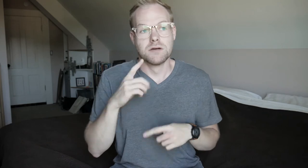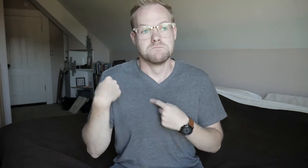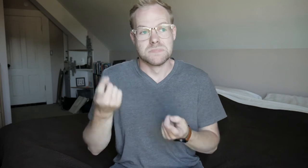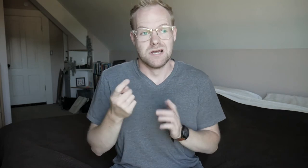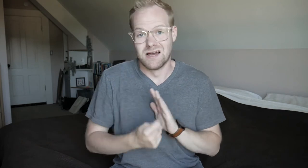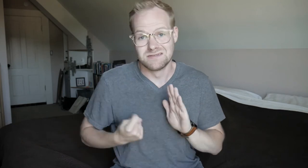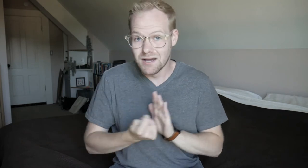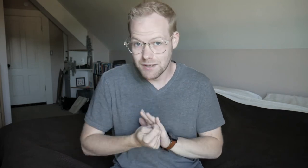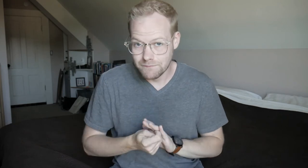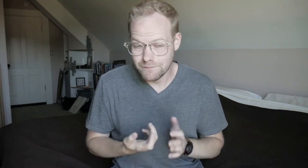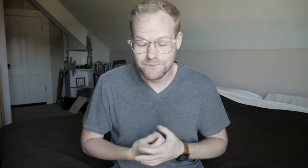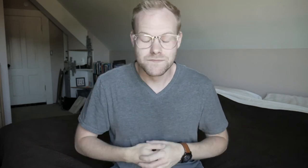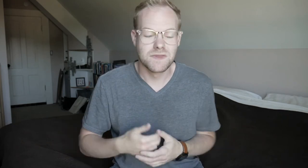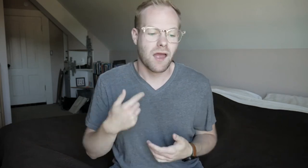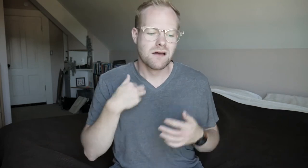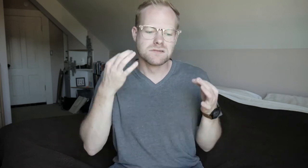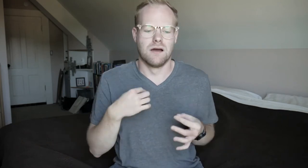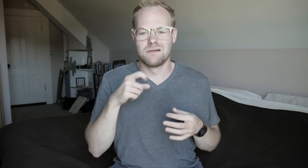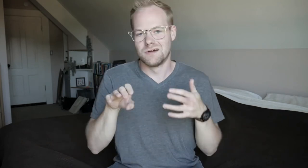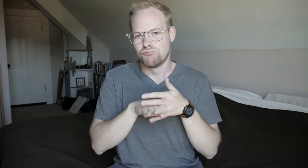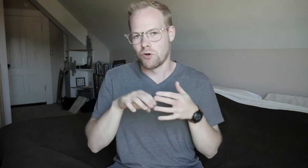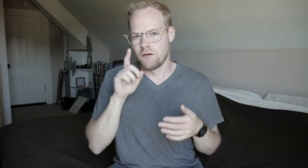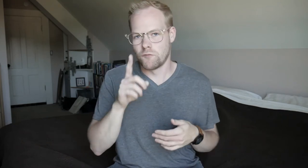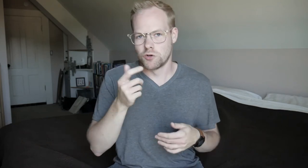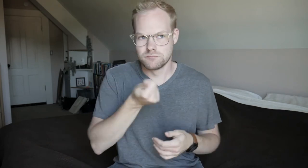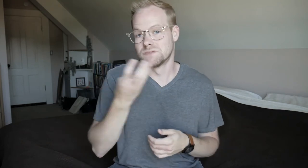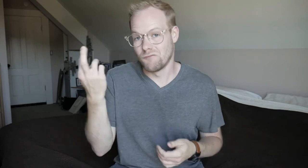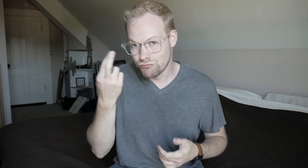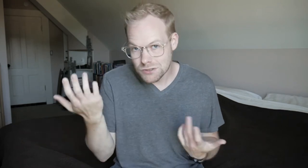It's been a *time.* I decided I needed a break for several reasons.